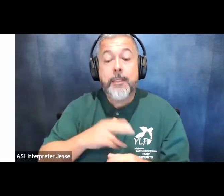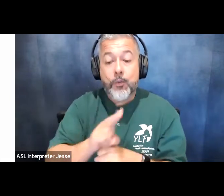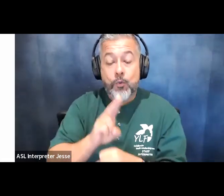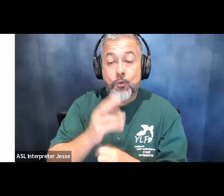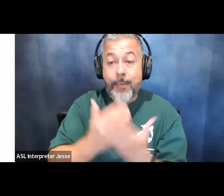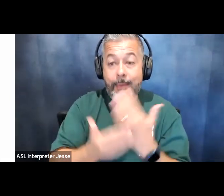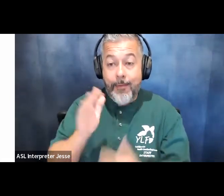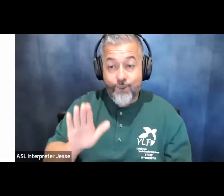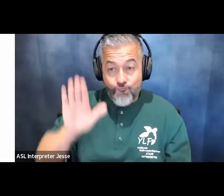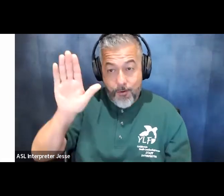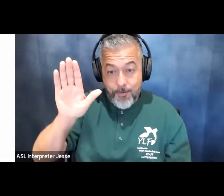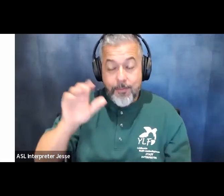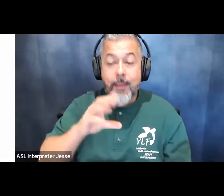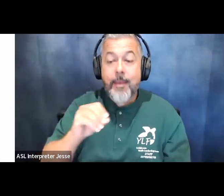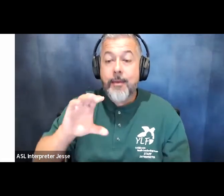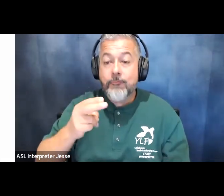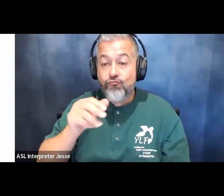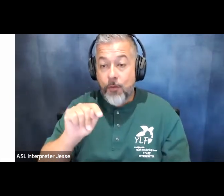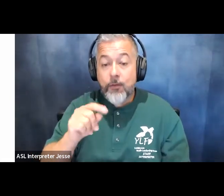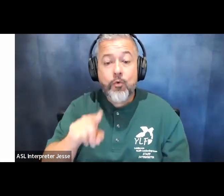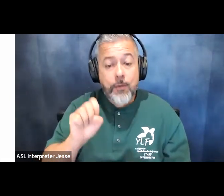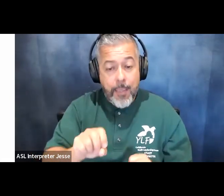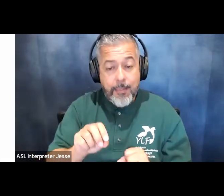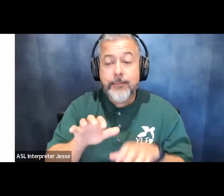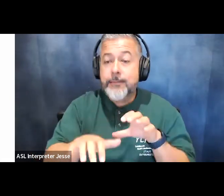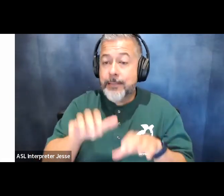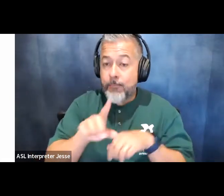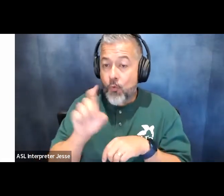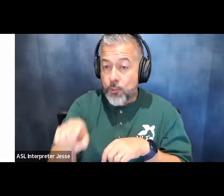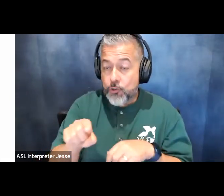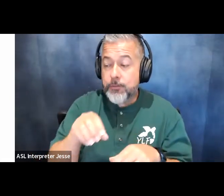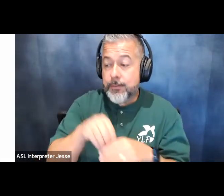side feel free to type in questions we're going to have a chance in a couple of minutes for everybody